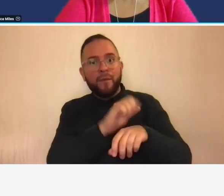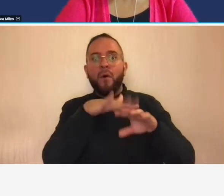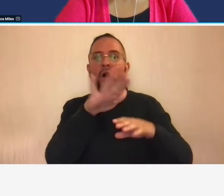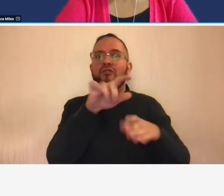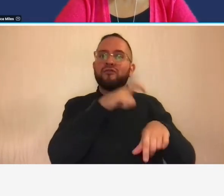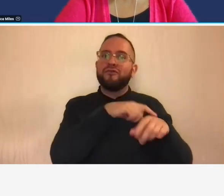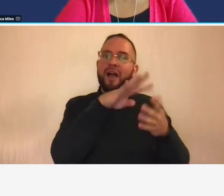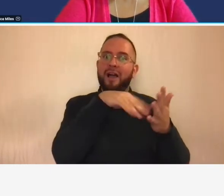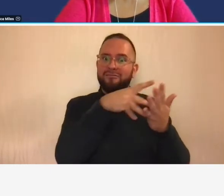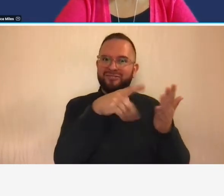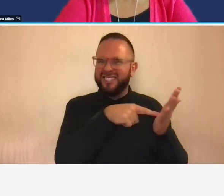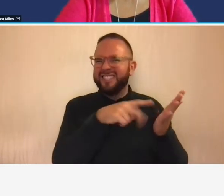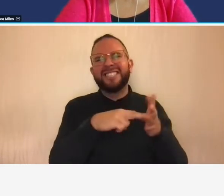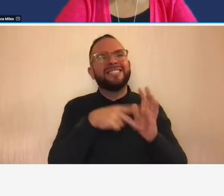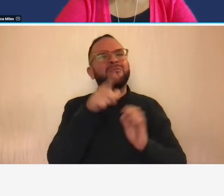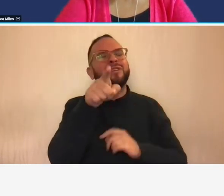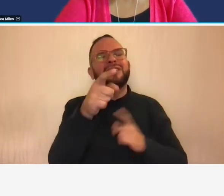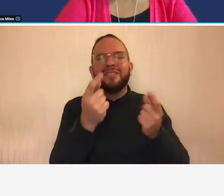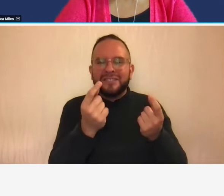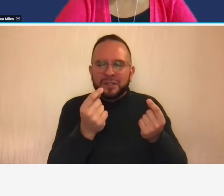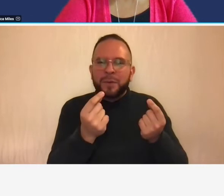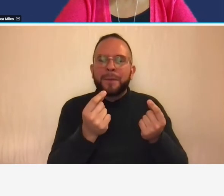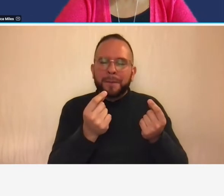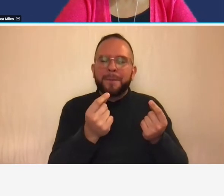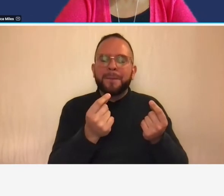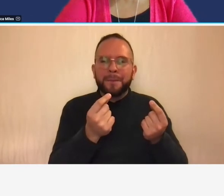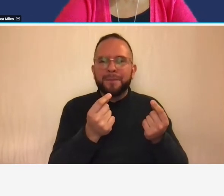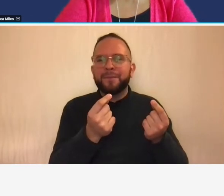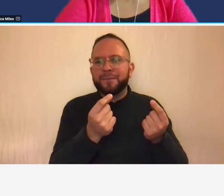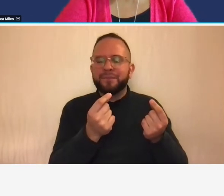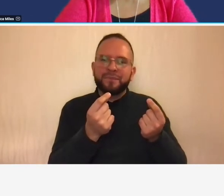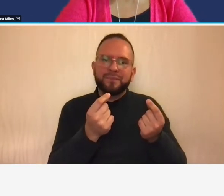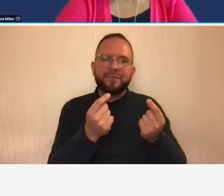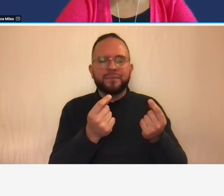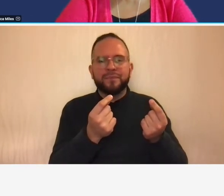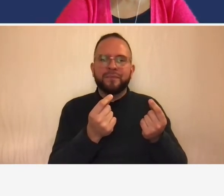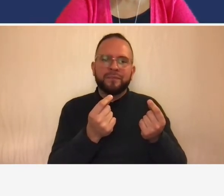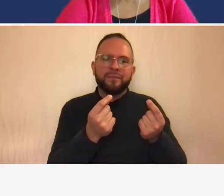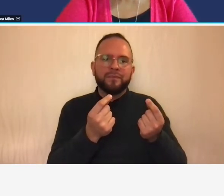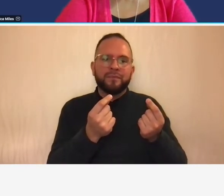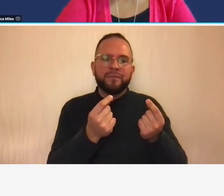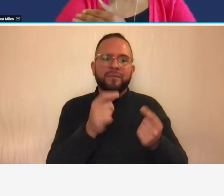doing is you're having additional unallowable costs that are put into your overhead pool under